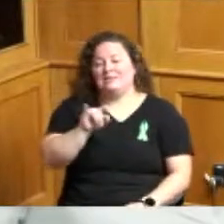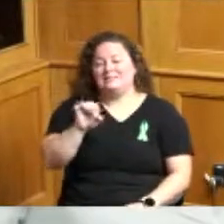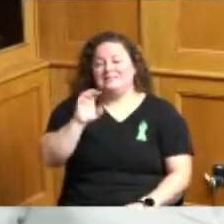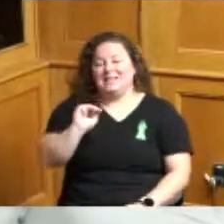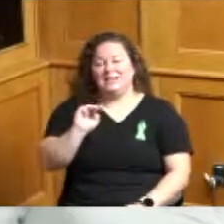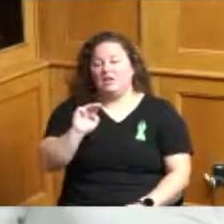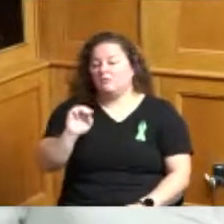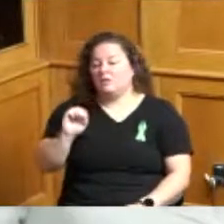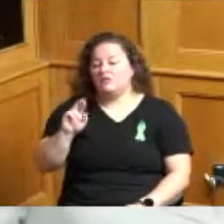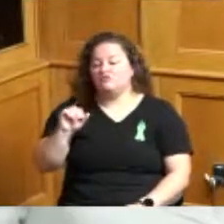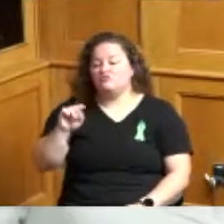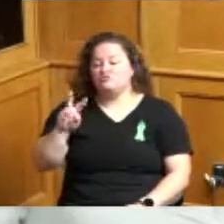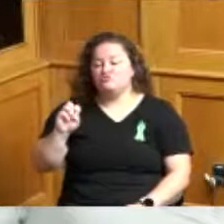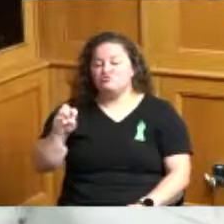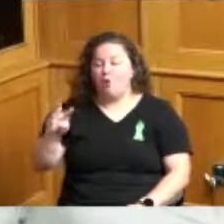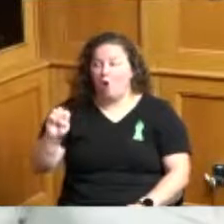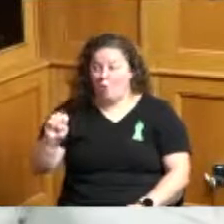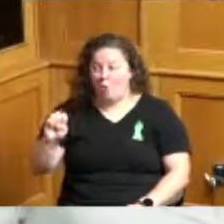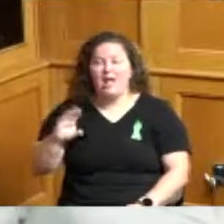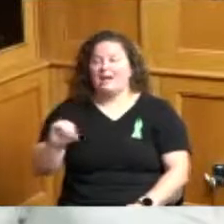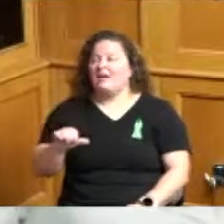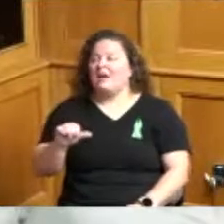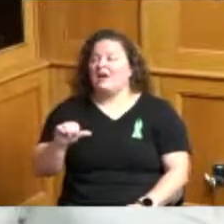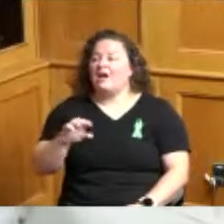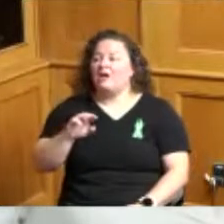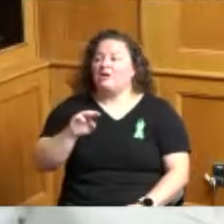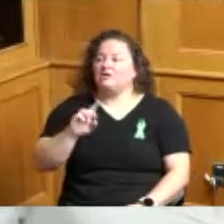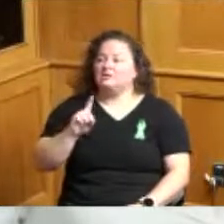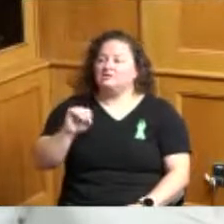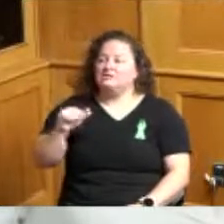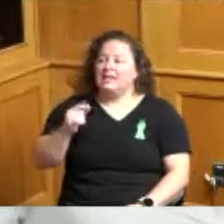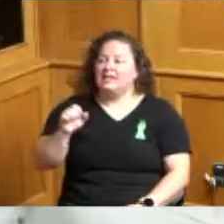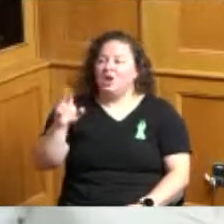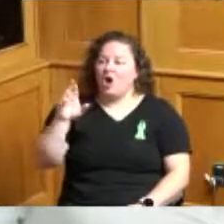other places where you could go right in if you got a moment and we're gonna look at those and try